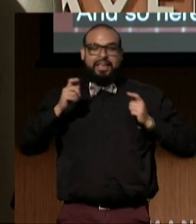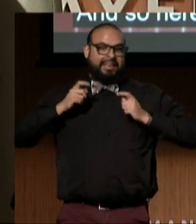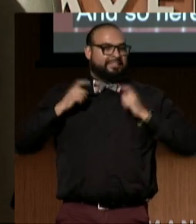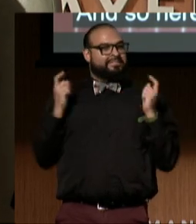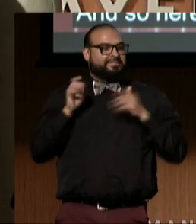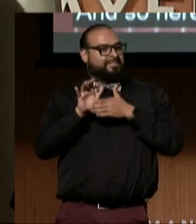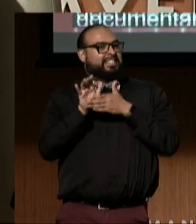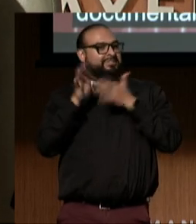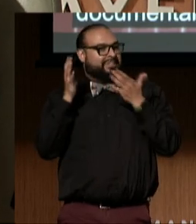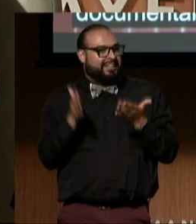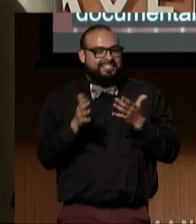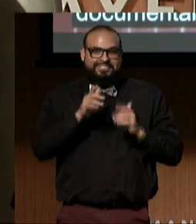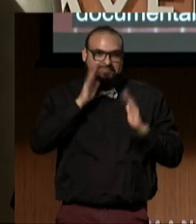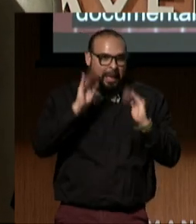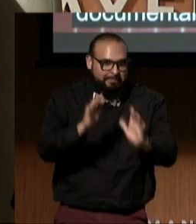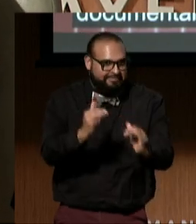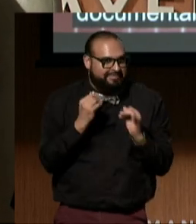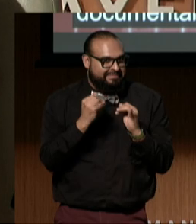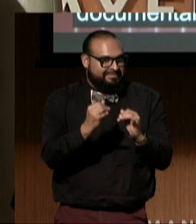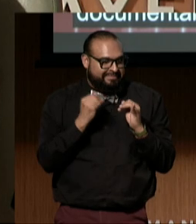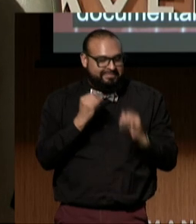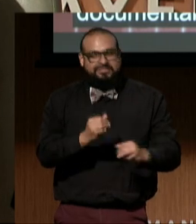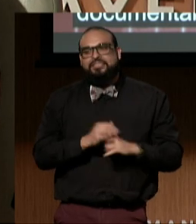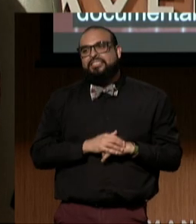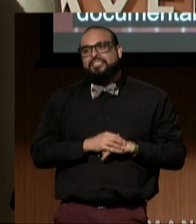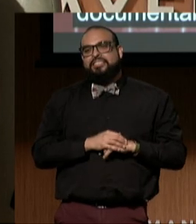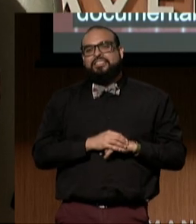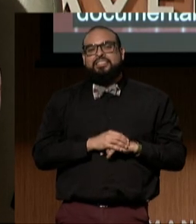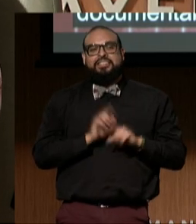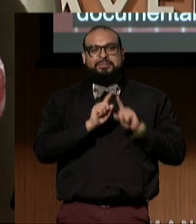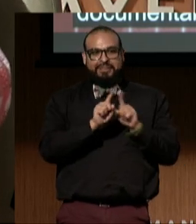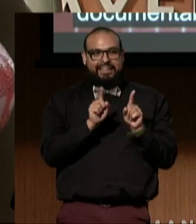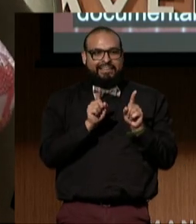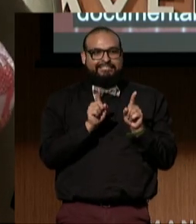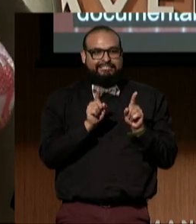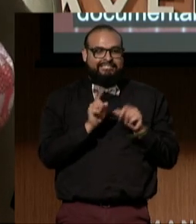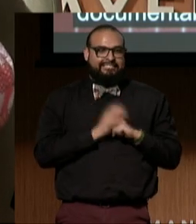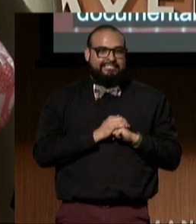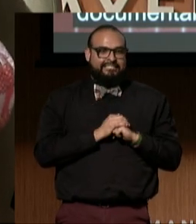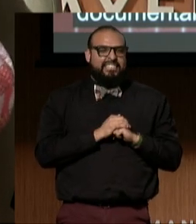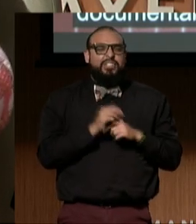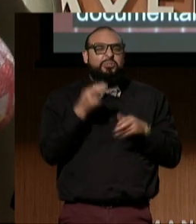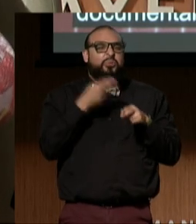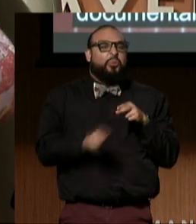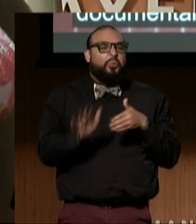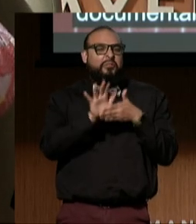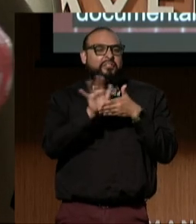that you weren't expecting either, so here's a little video about DREDF.